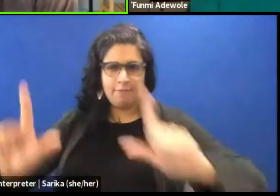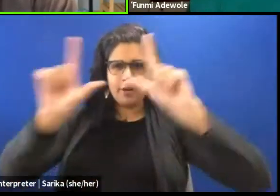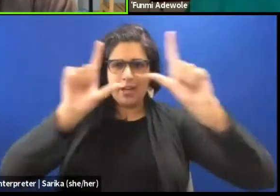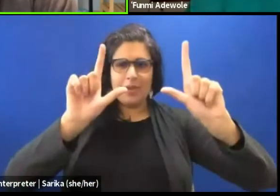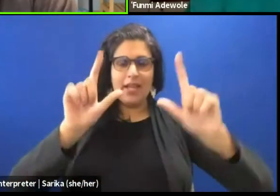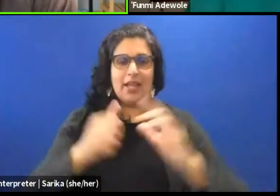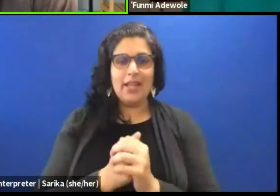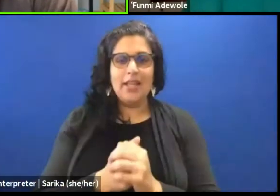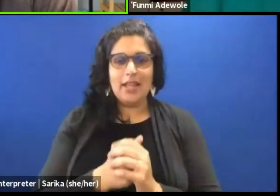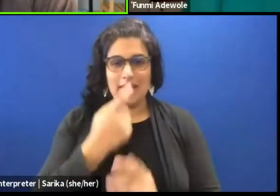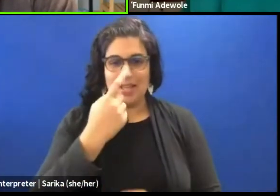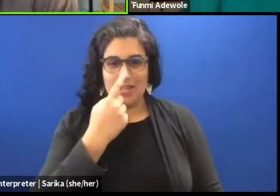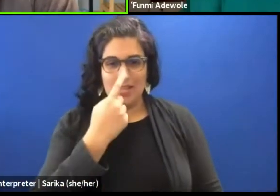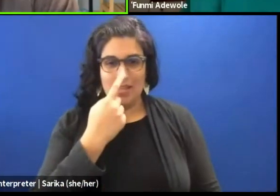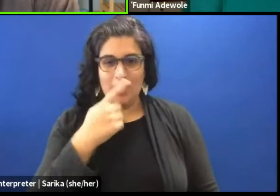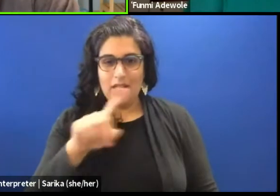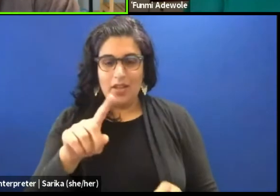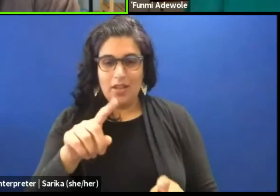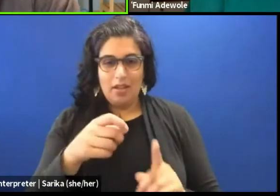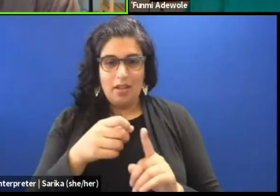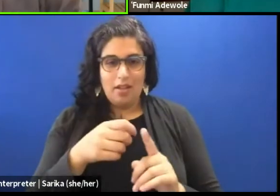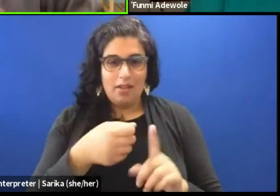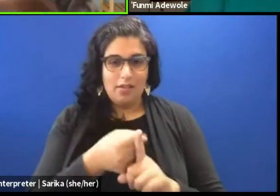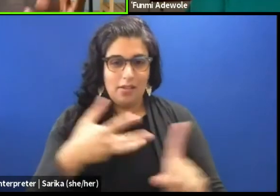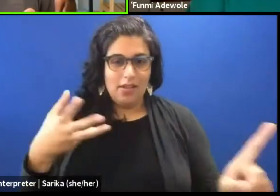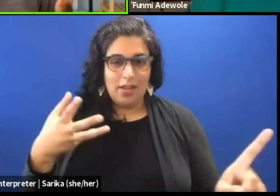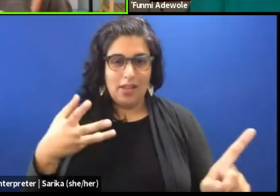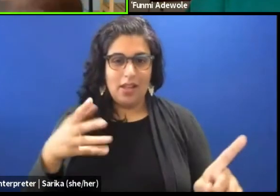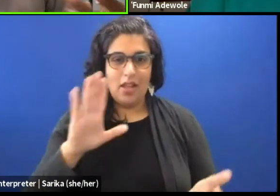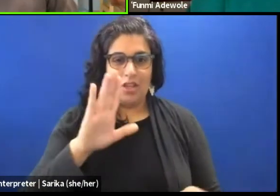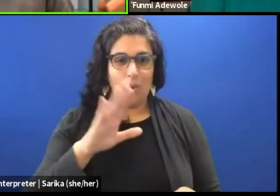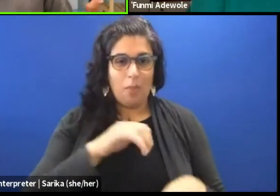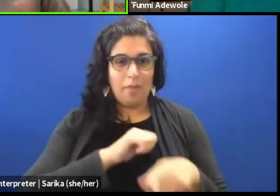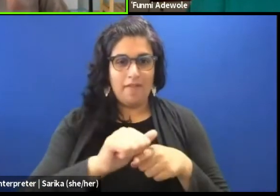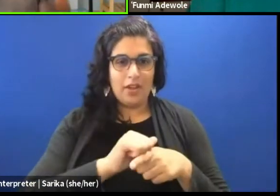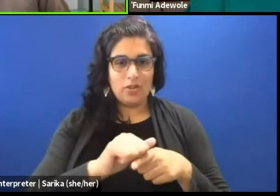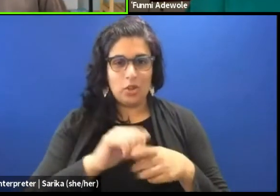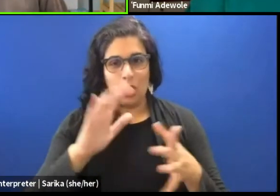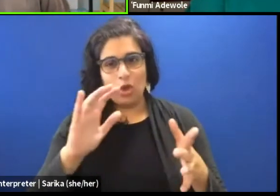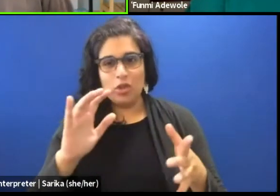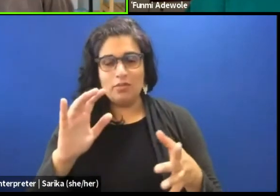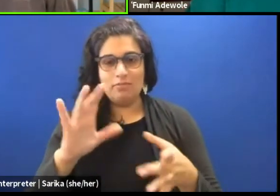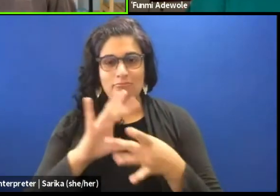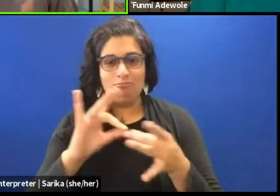to your professional journey to dramaturgy. At least to kind of give our you know listeners and viewers